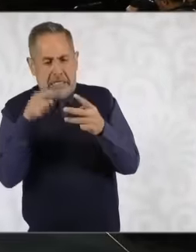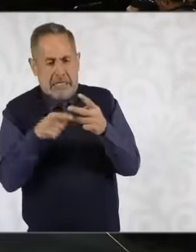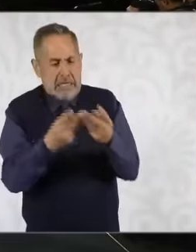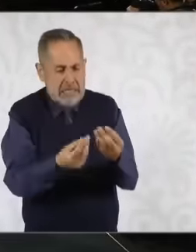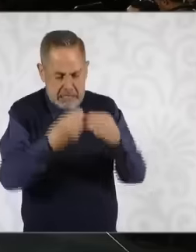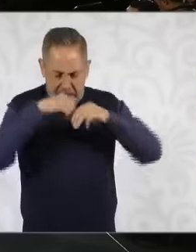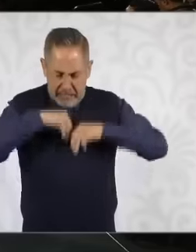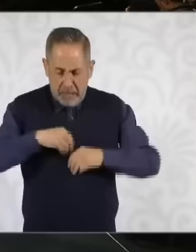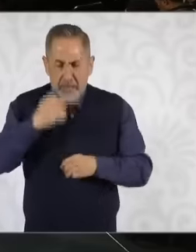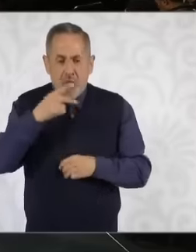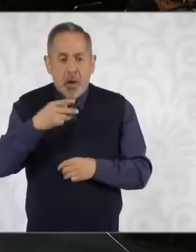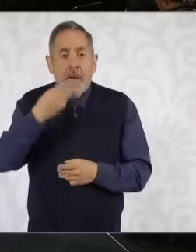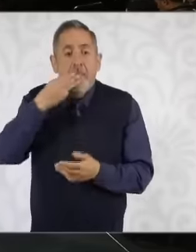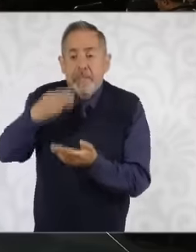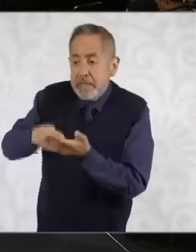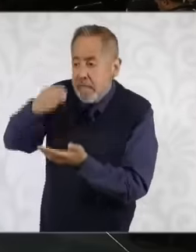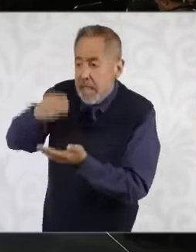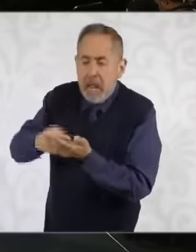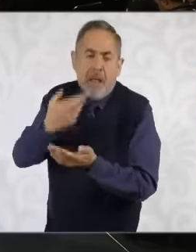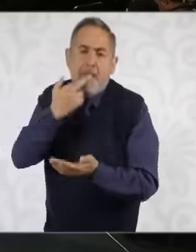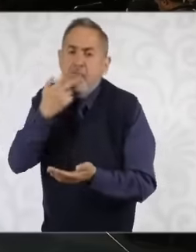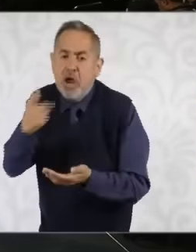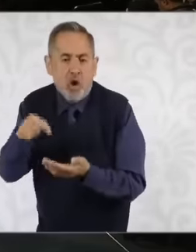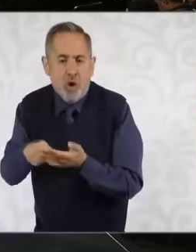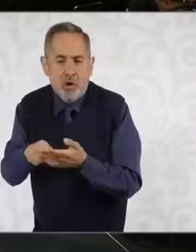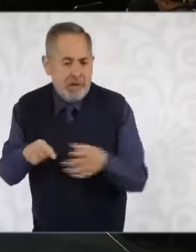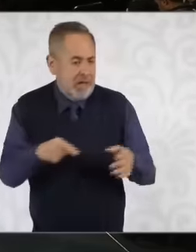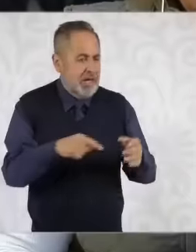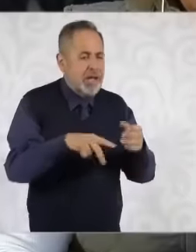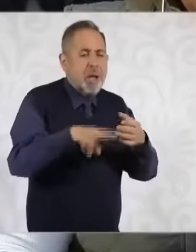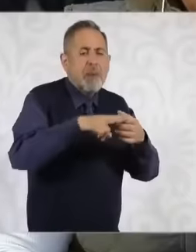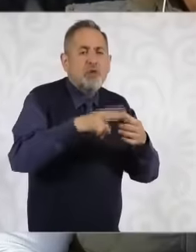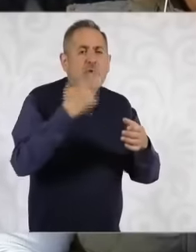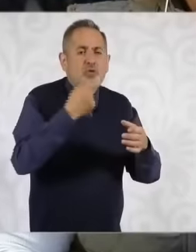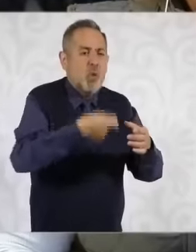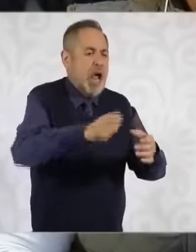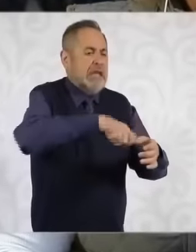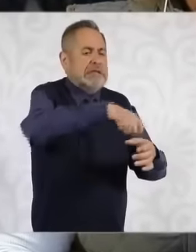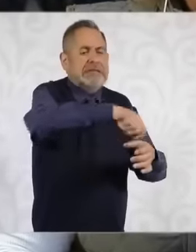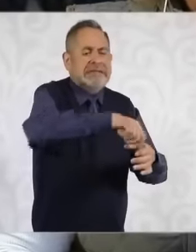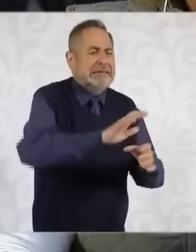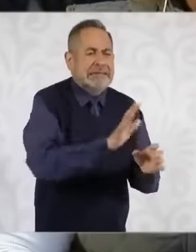much better? than consuming a glass of sugar, not sugar, a glass of sugar. How are we going